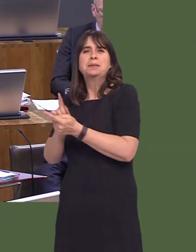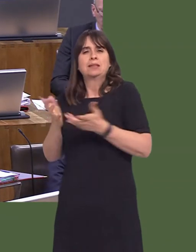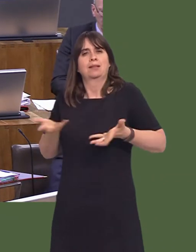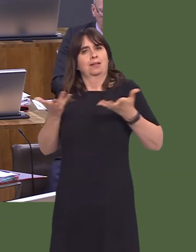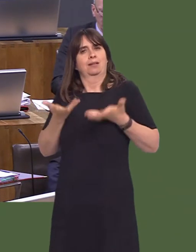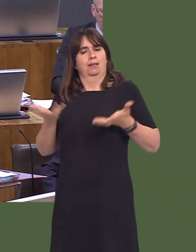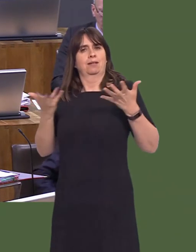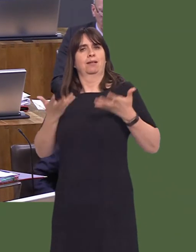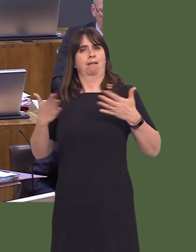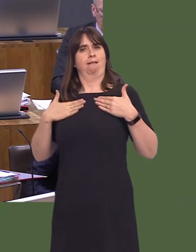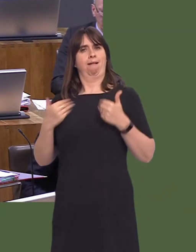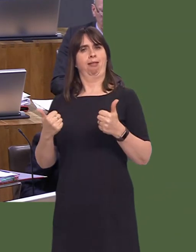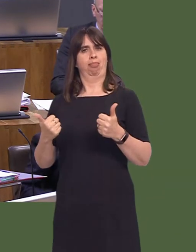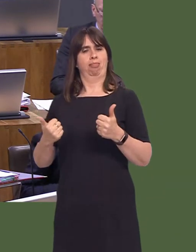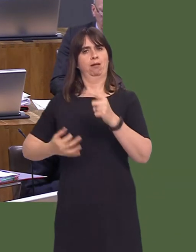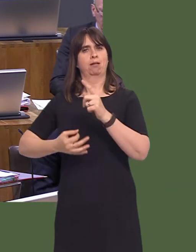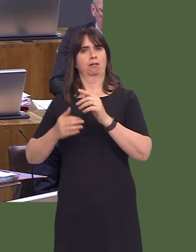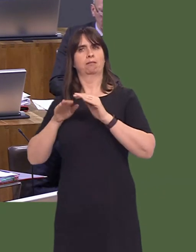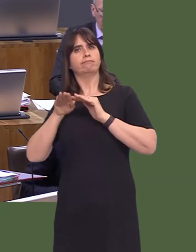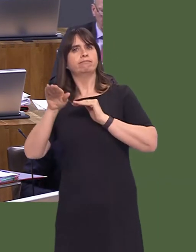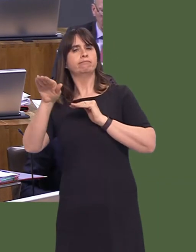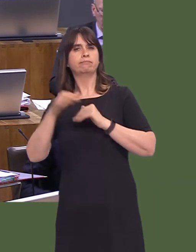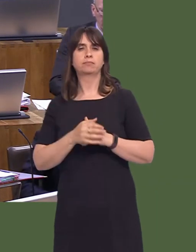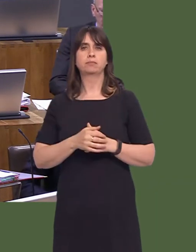with. I can say to the Member that, on 23 April,